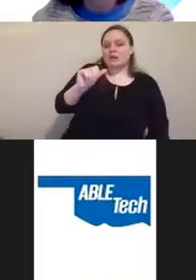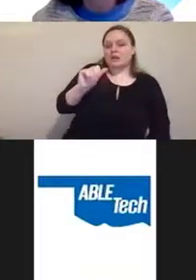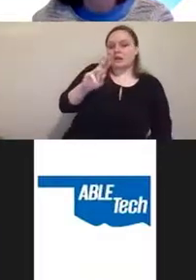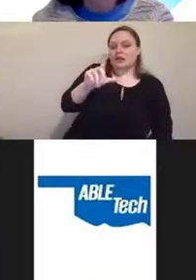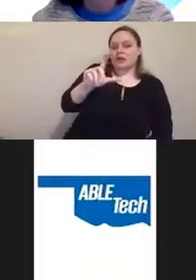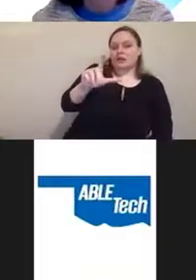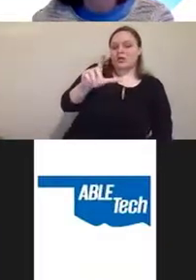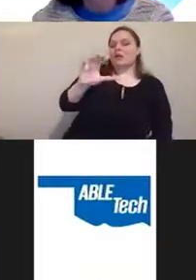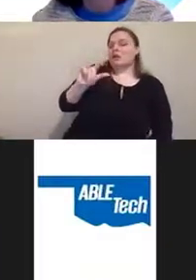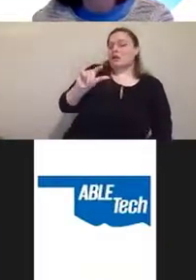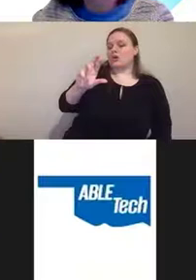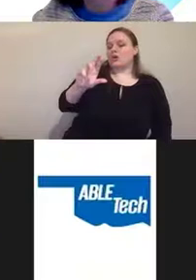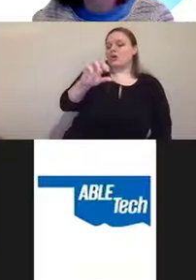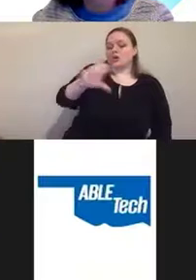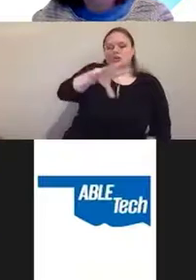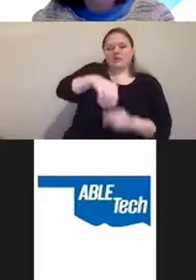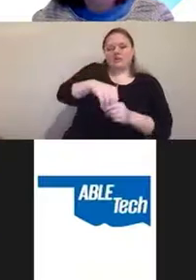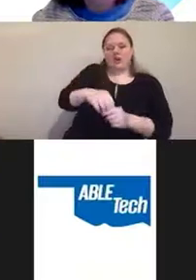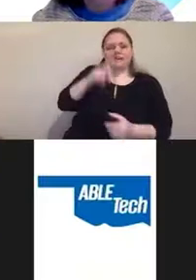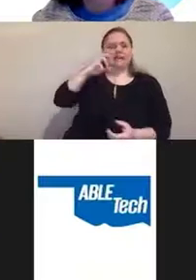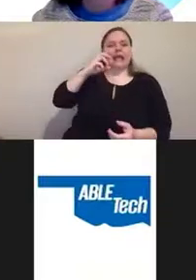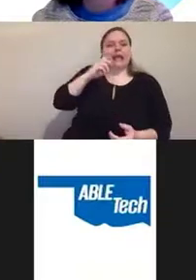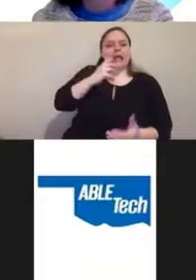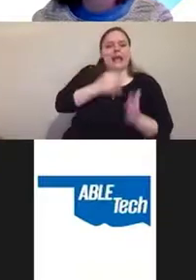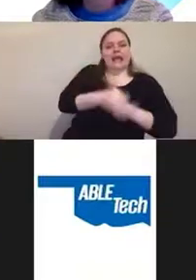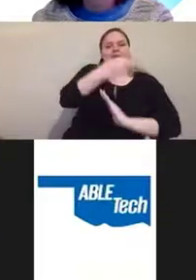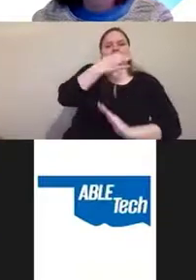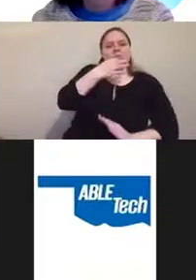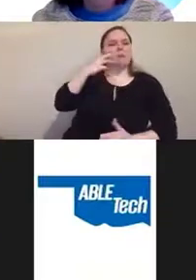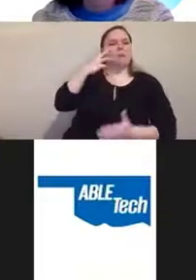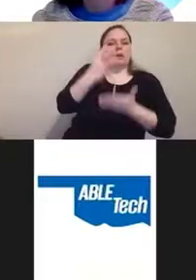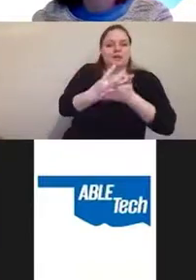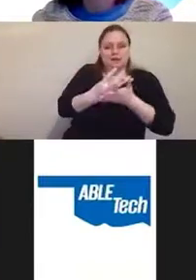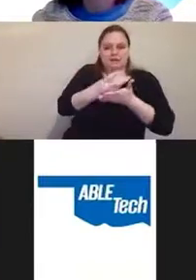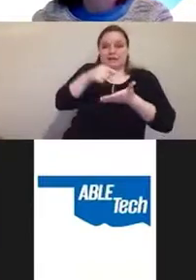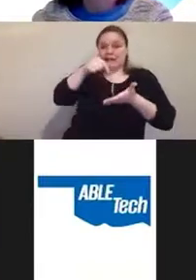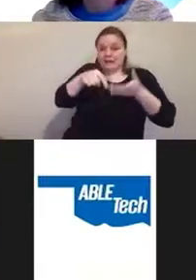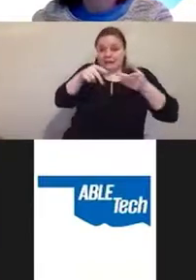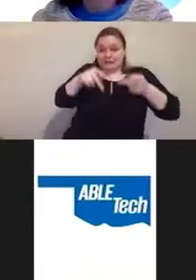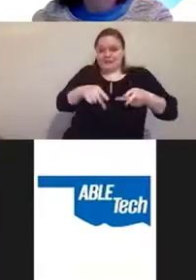as an expert witness in that case and has written an extensive